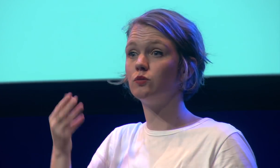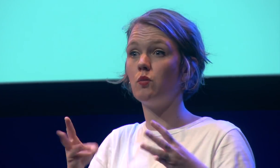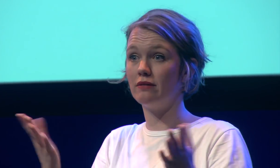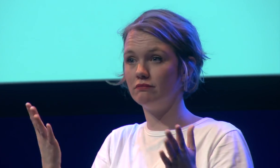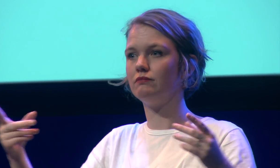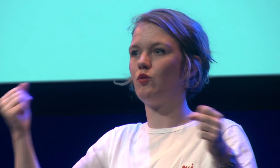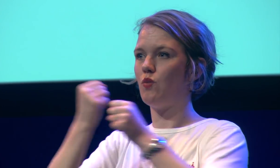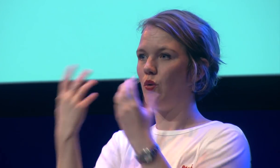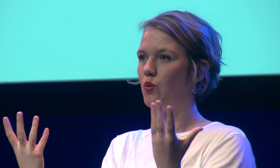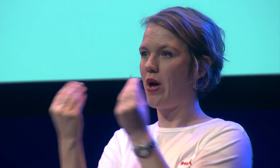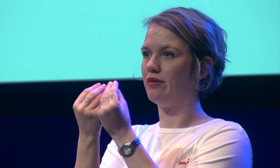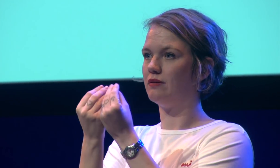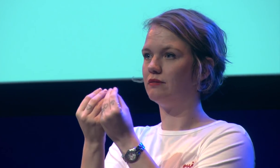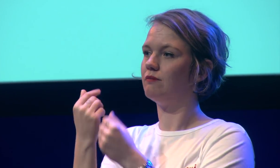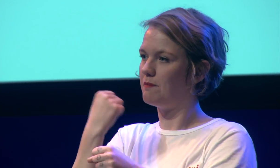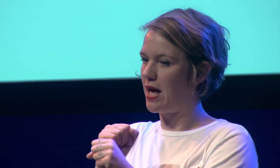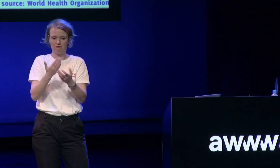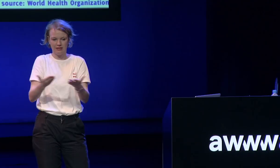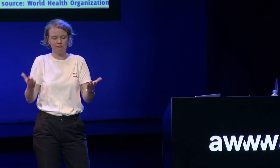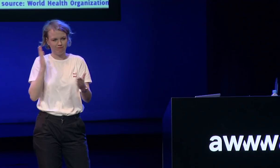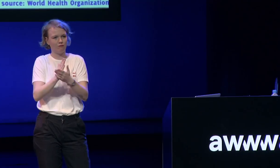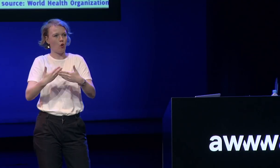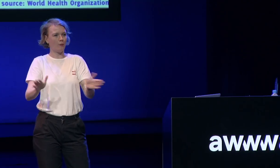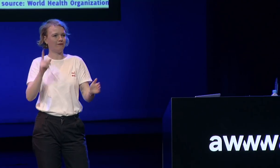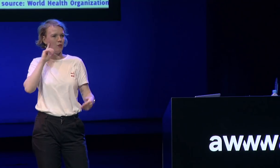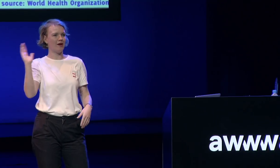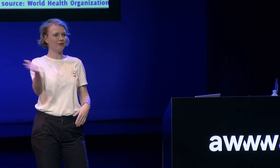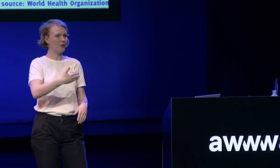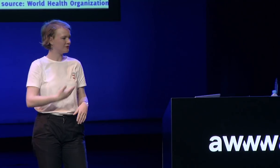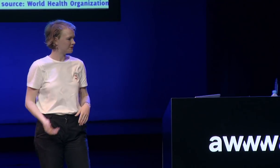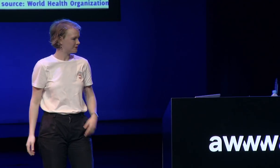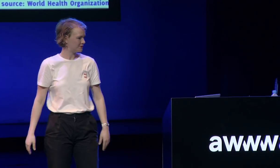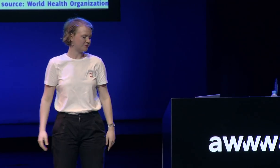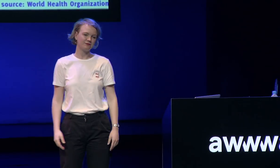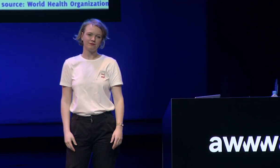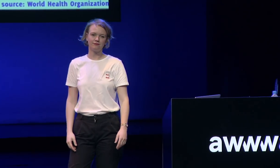rather being a future for inclusive design if we can make open an accessible